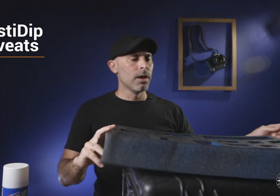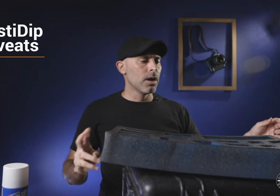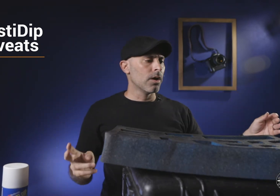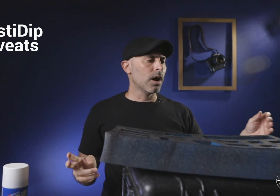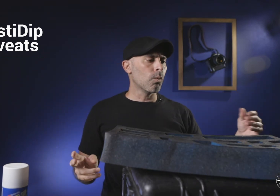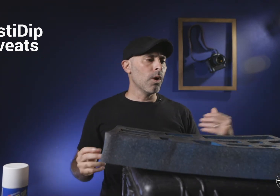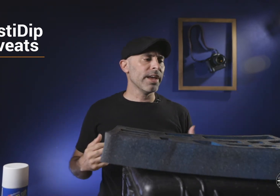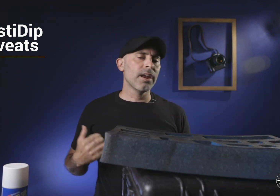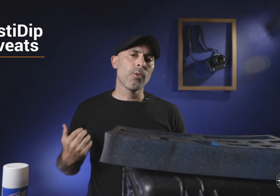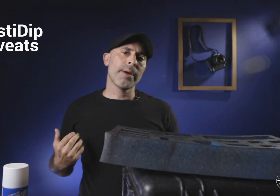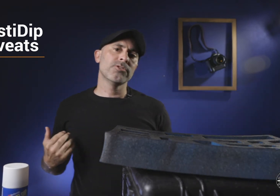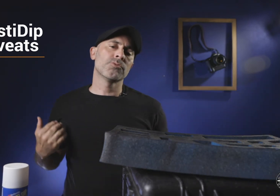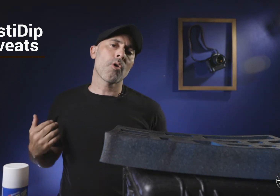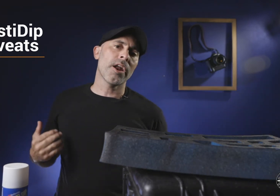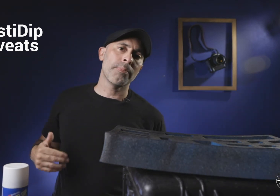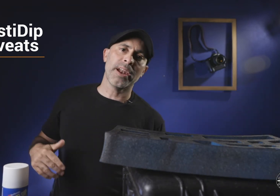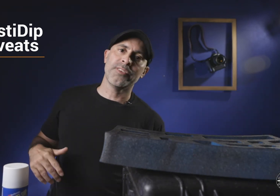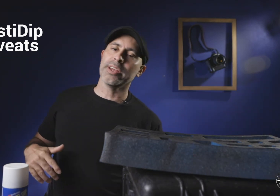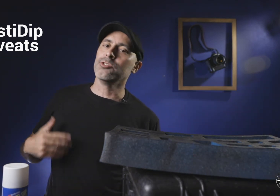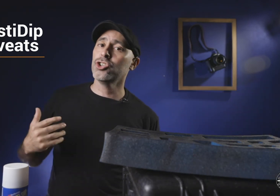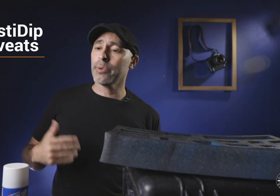one thing another one of my you just brought up that I feel like you should